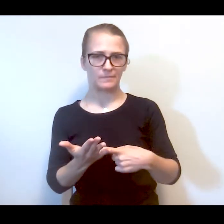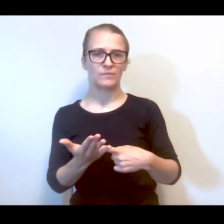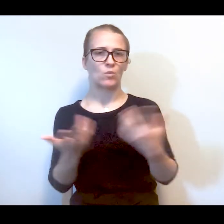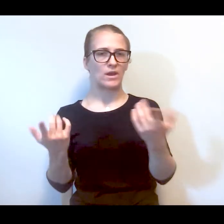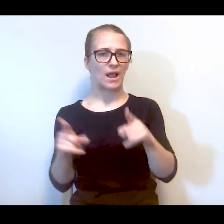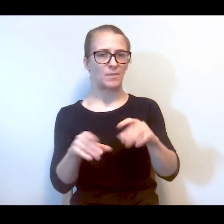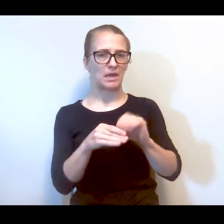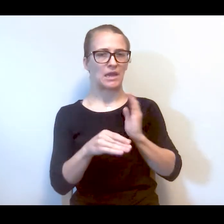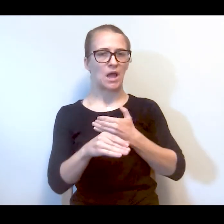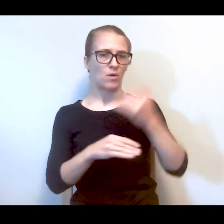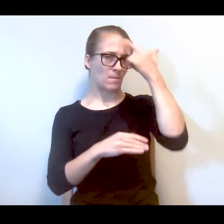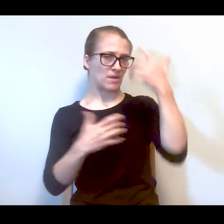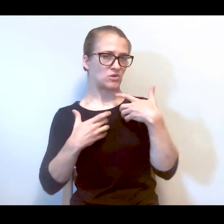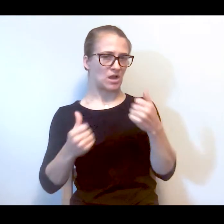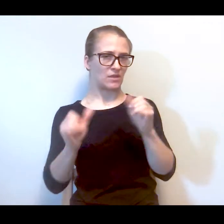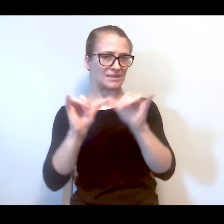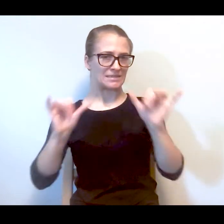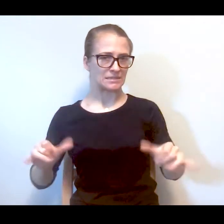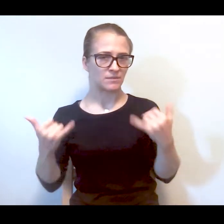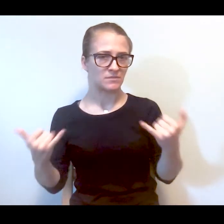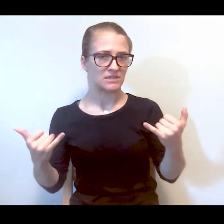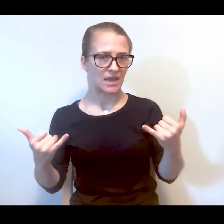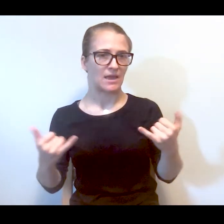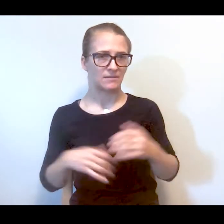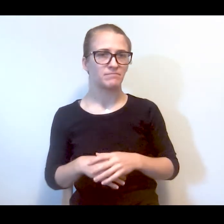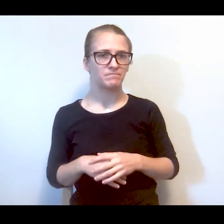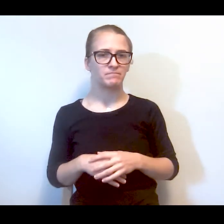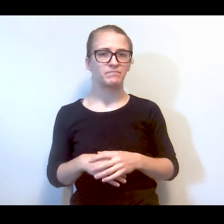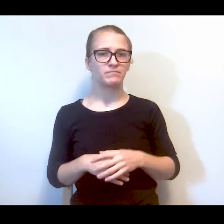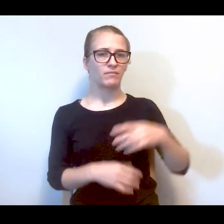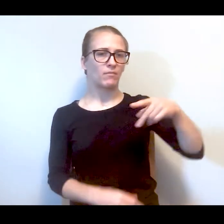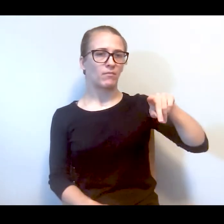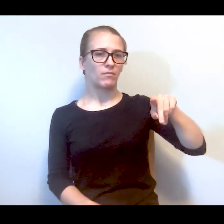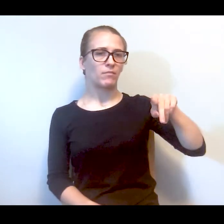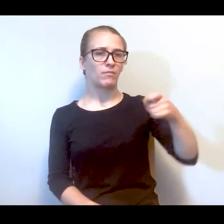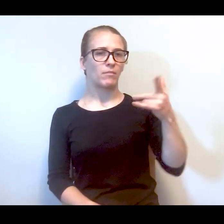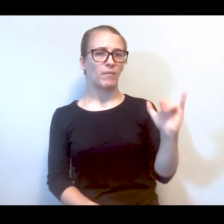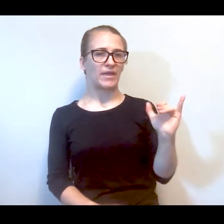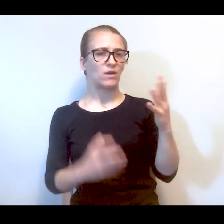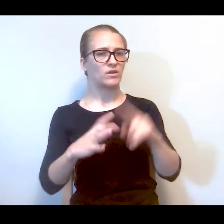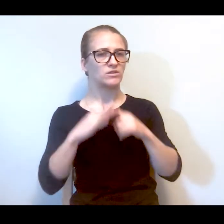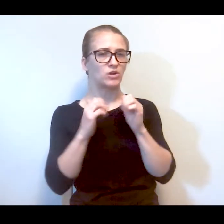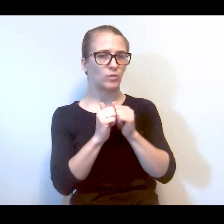what's happening in our mental health system today on the ground. Peggy I want to start with you. You